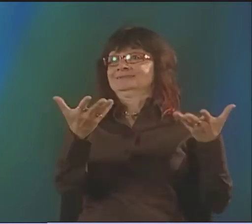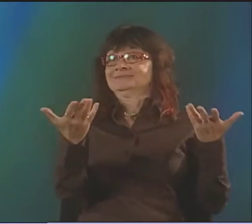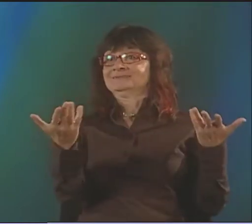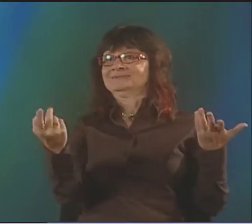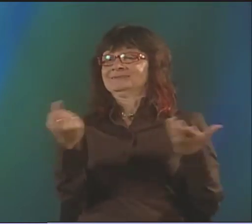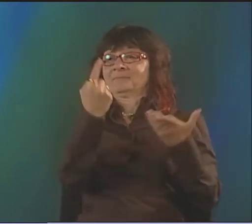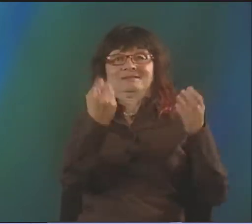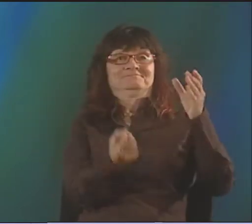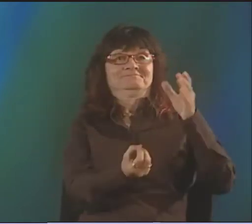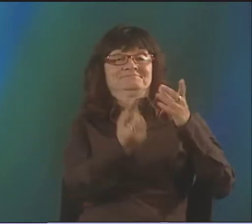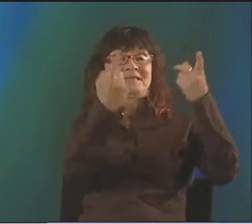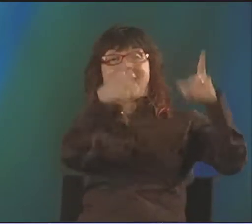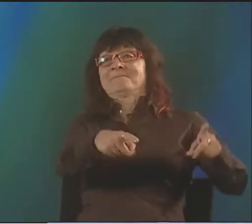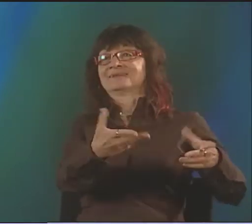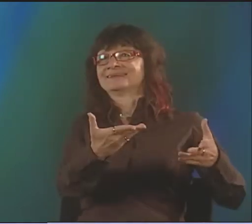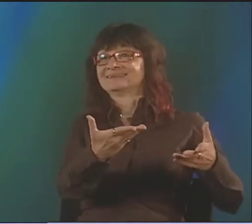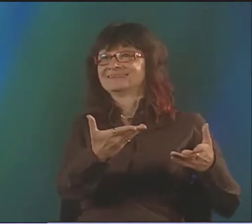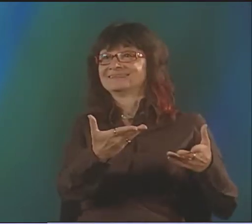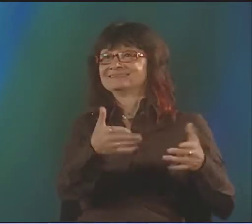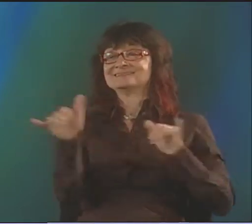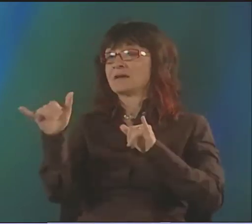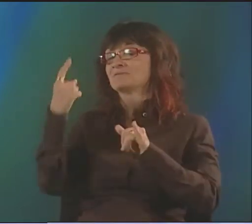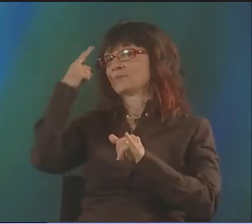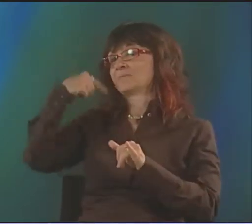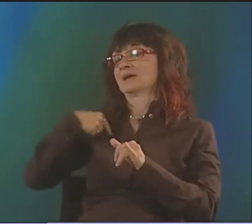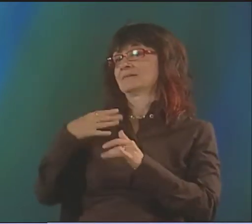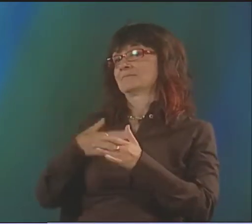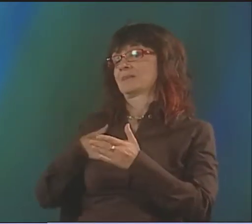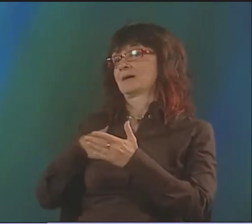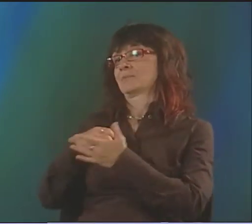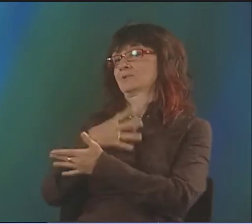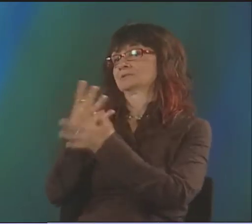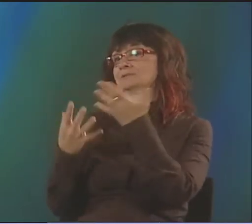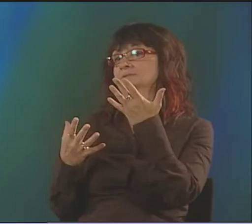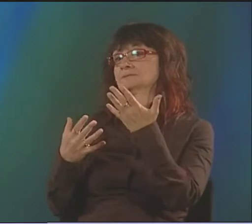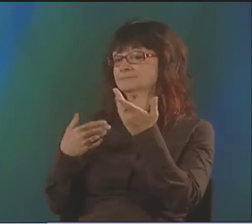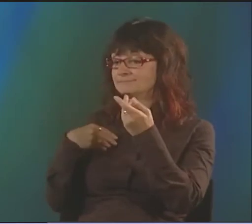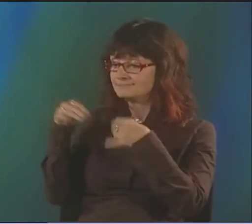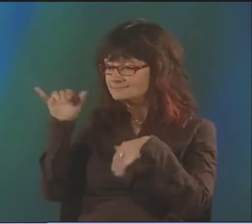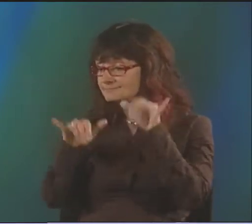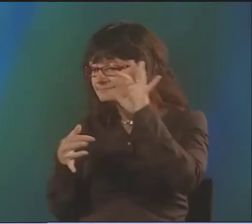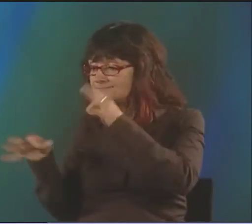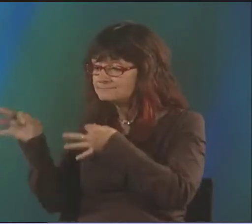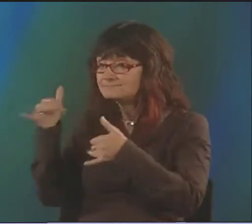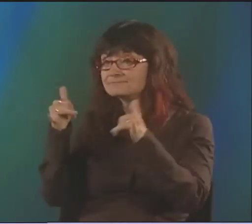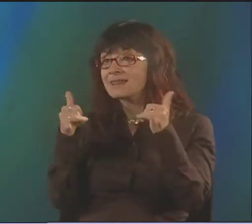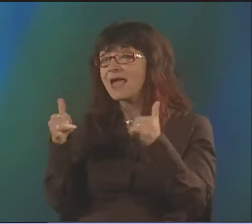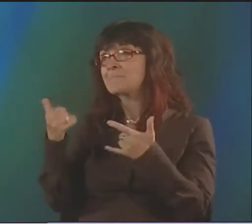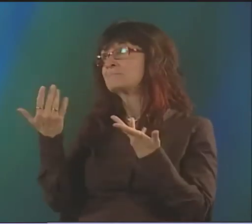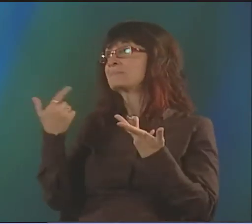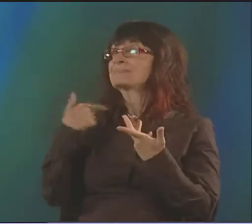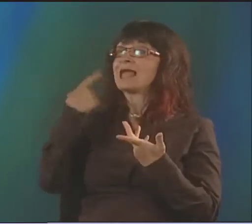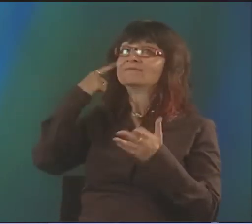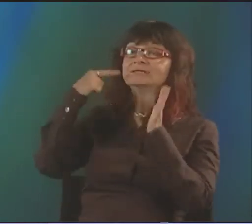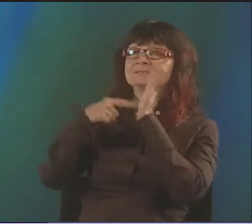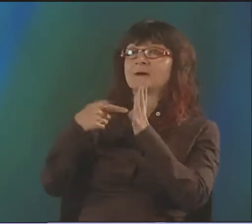AND THEN YOU JUST SEE WHAT HAPPENS AS YOU PLAY AROUND ON THE CANVAS. SOMETHING HAPPENS. SOMETHING POPS UP ON THAT CANVAS.